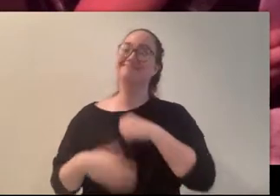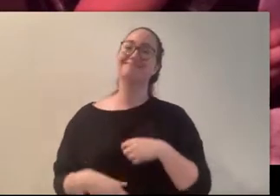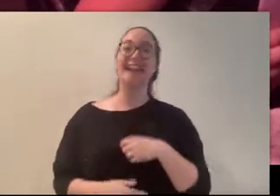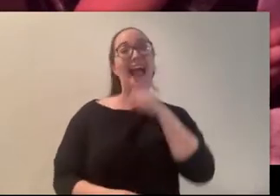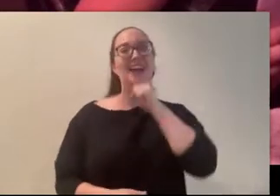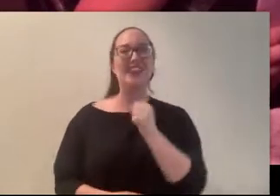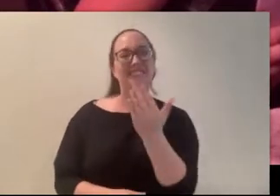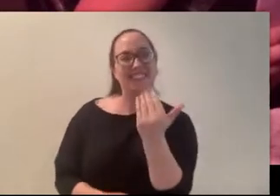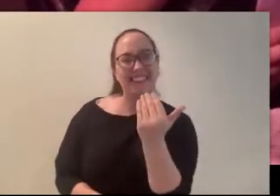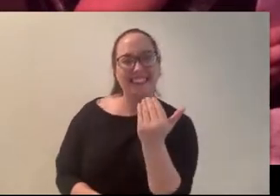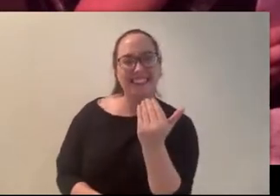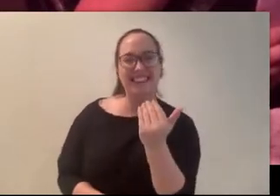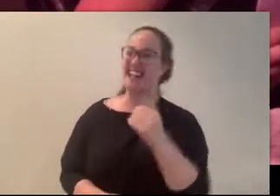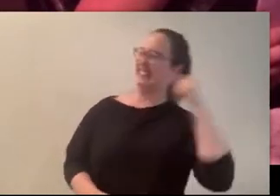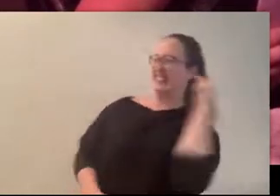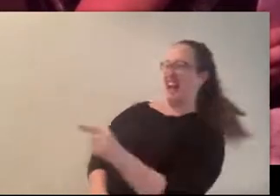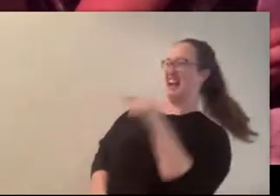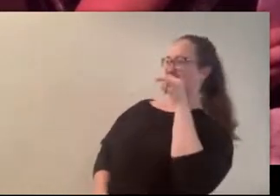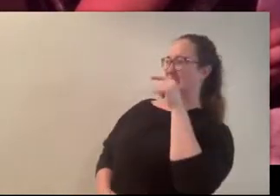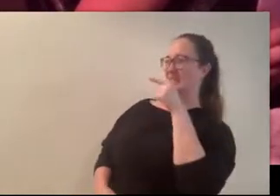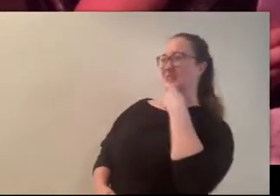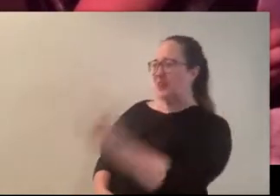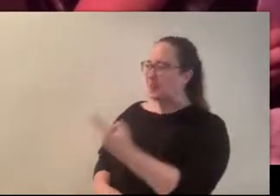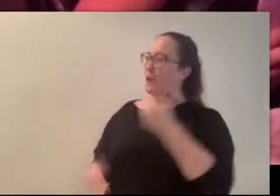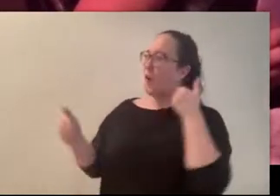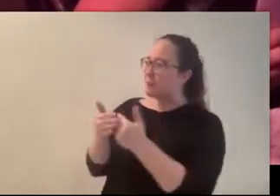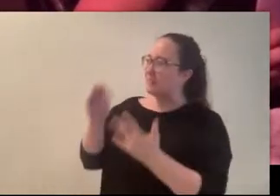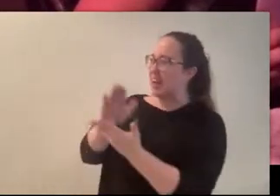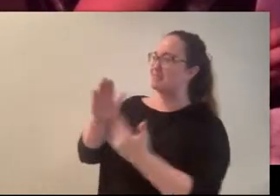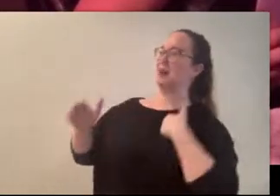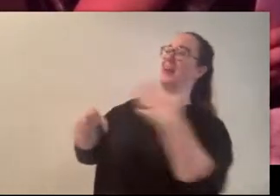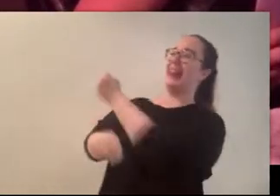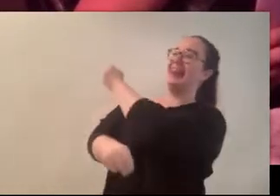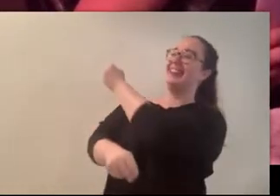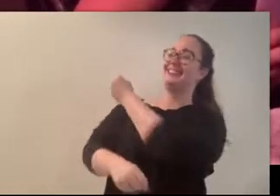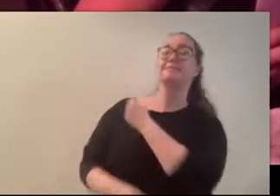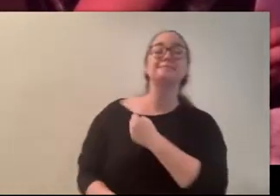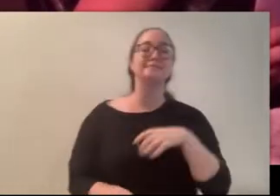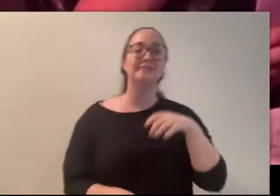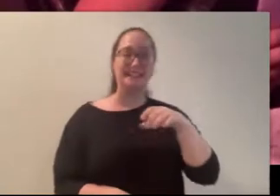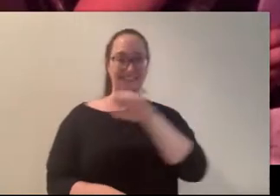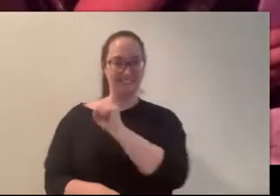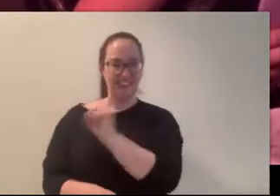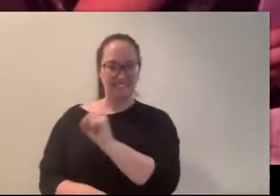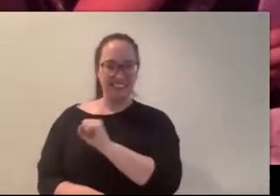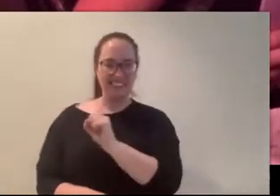I win! (Carly) it was starting to feel silly. Stefi, however, wasn’t going to let me off so